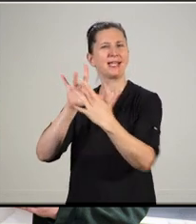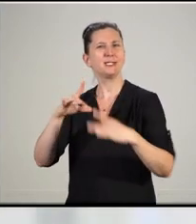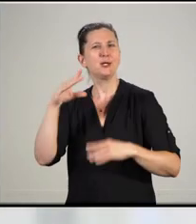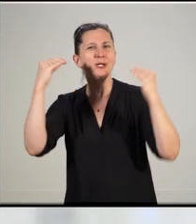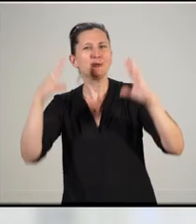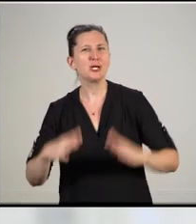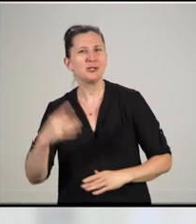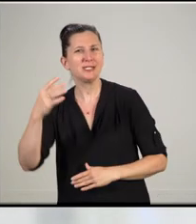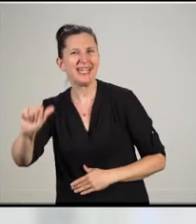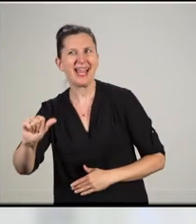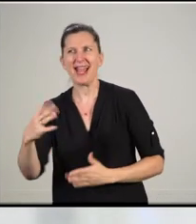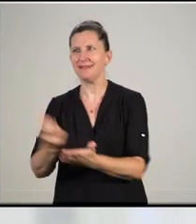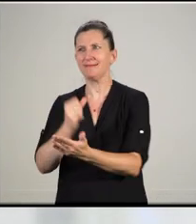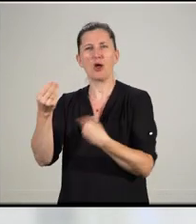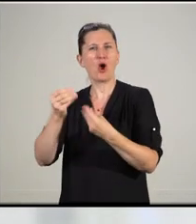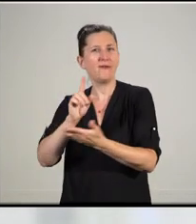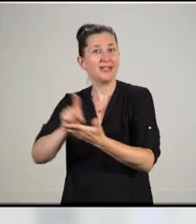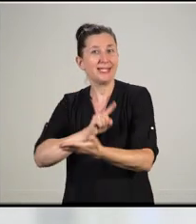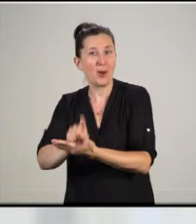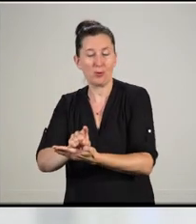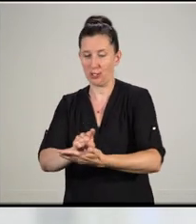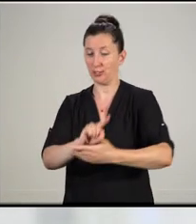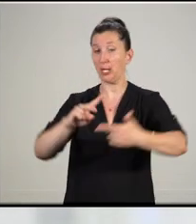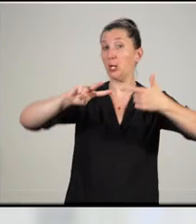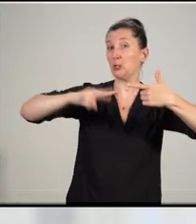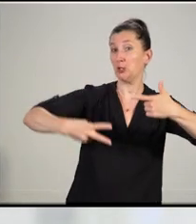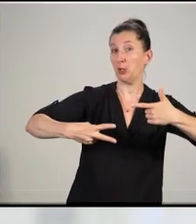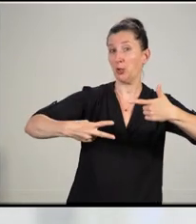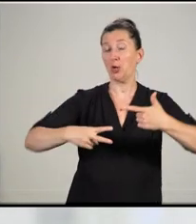Two: visit your academic advisors at least once a semester.